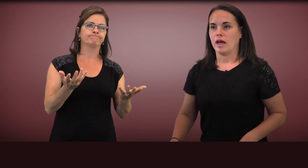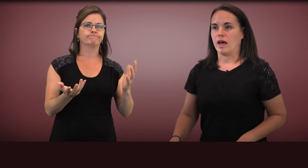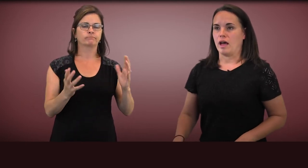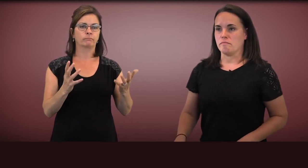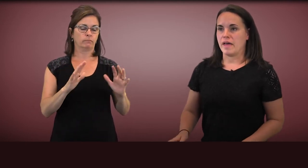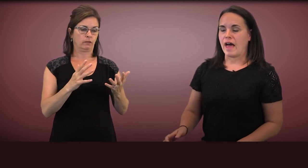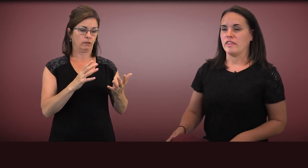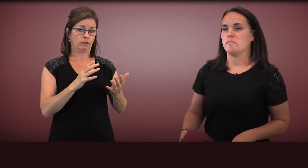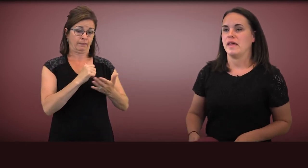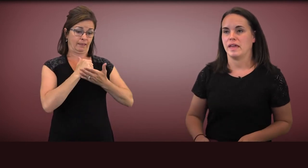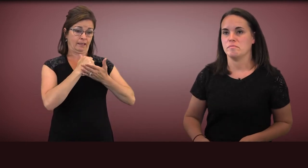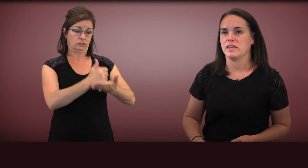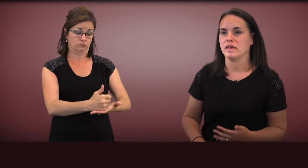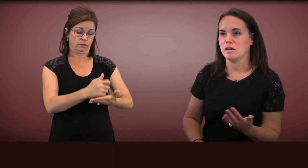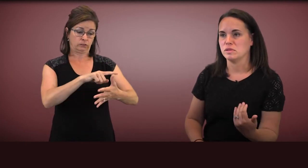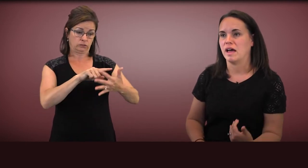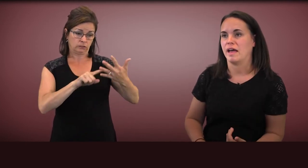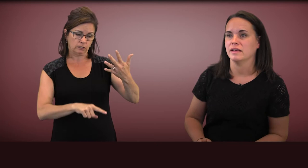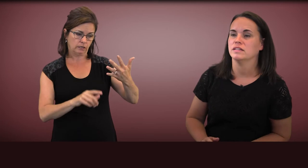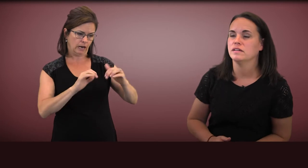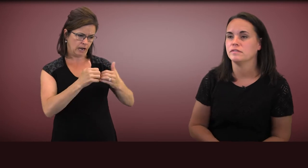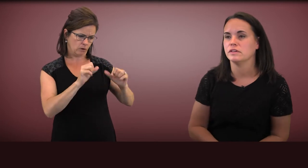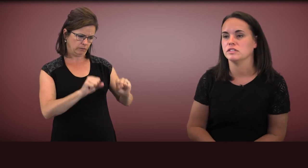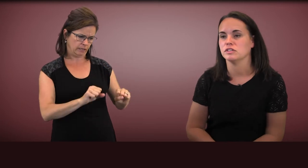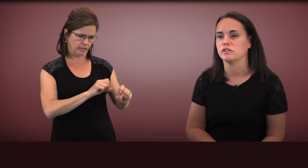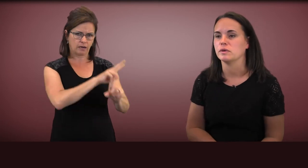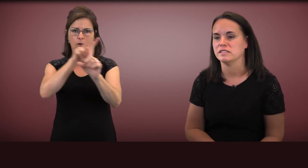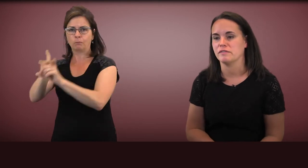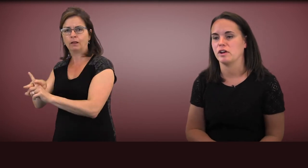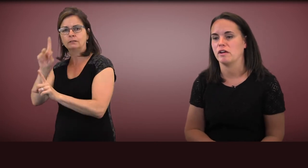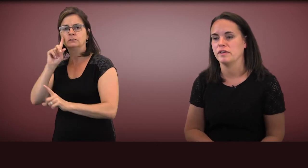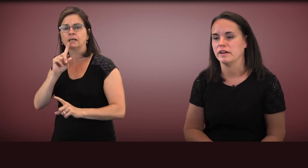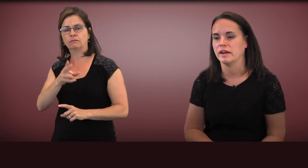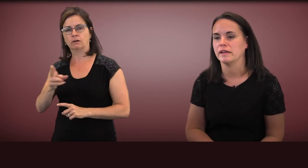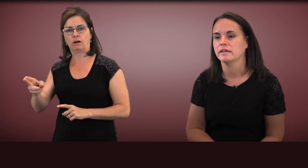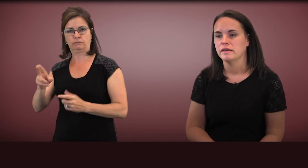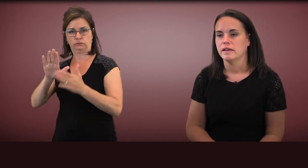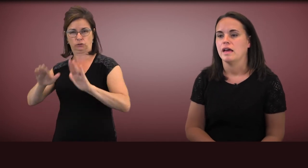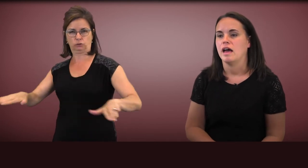how they may be applied for children, who are deaf and hard of hearing.